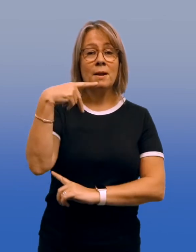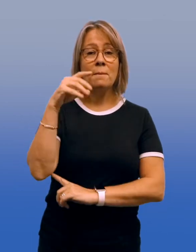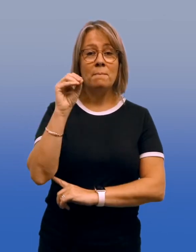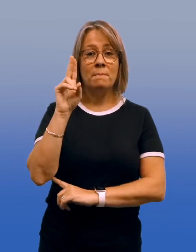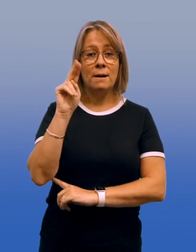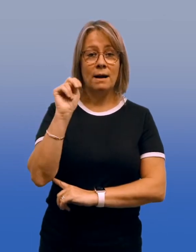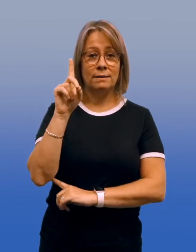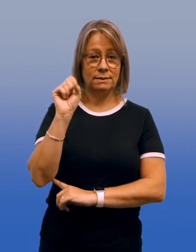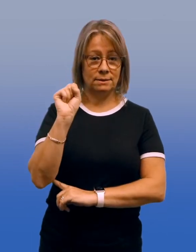Pounds